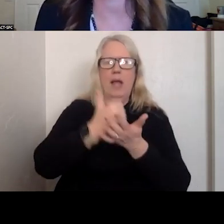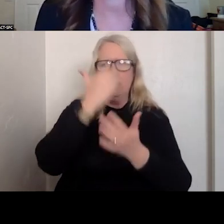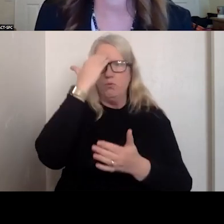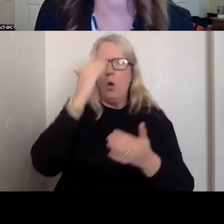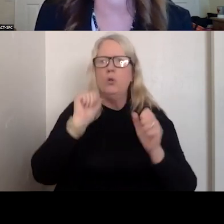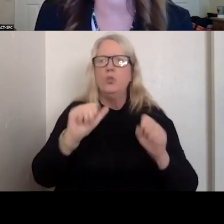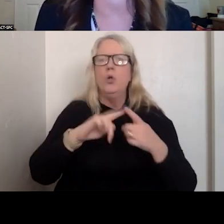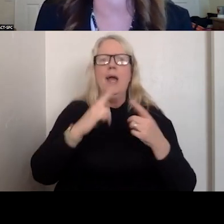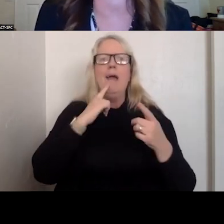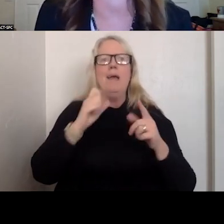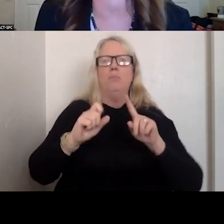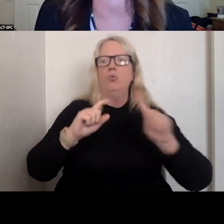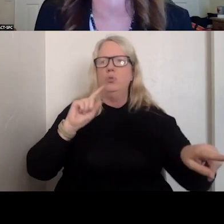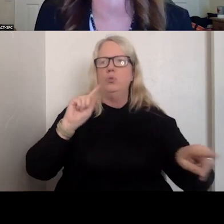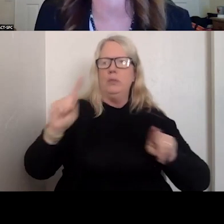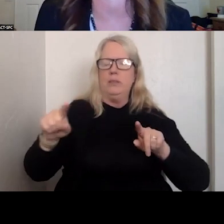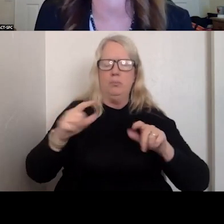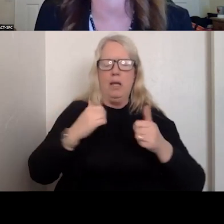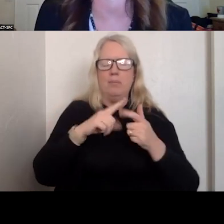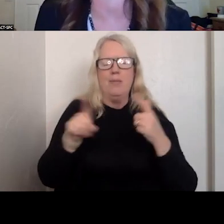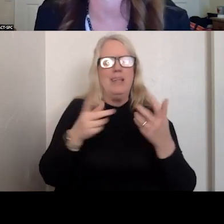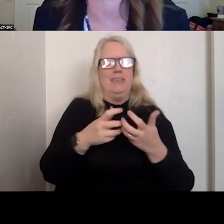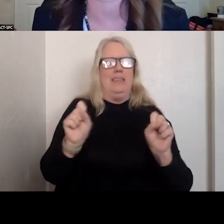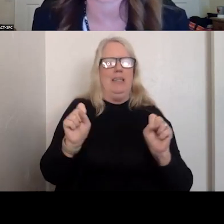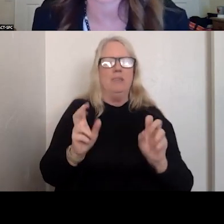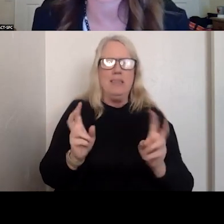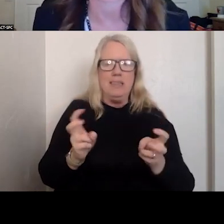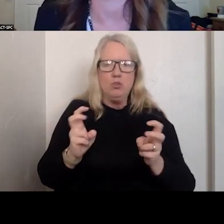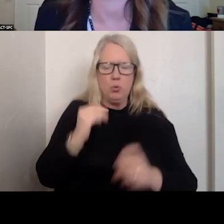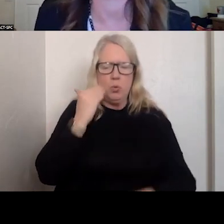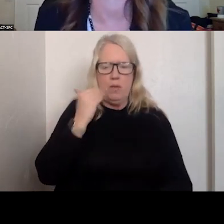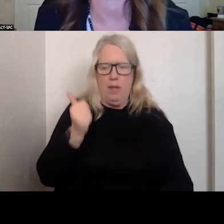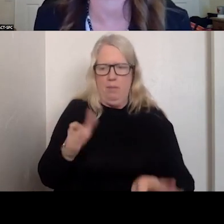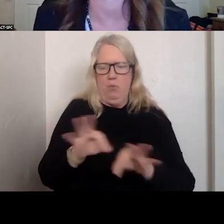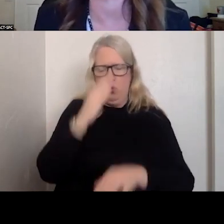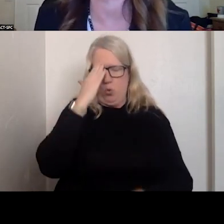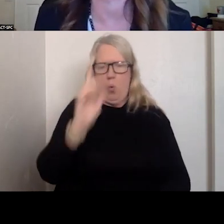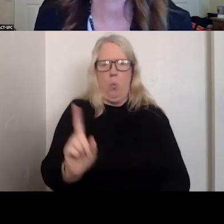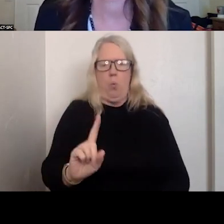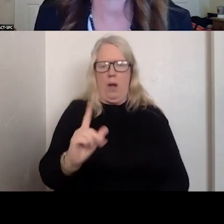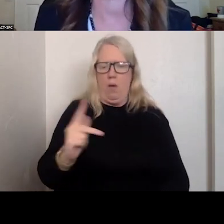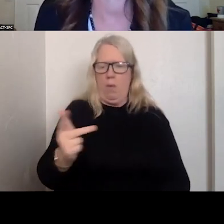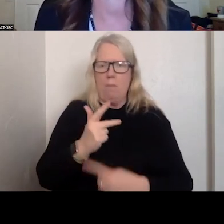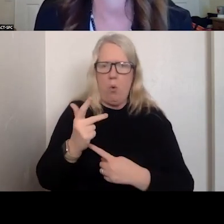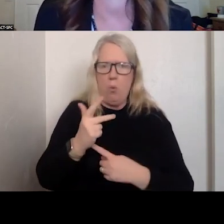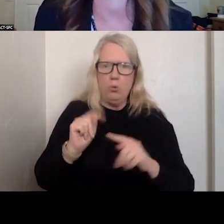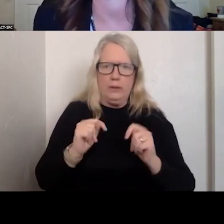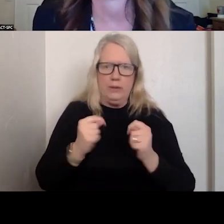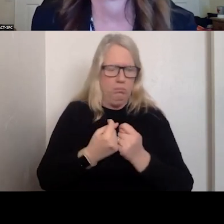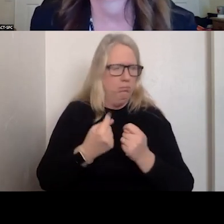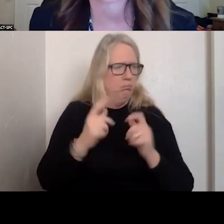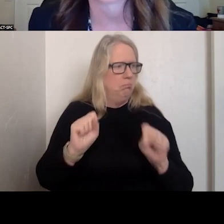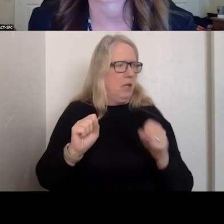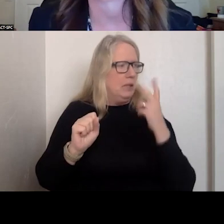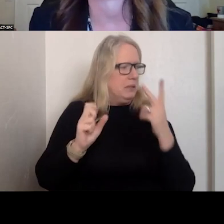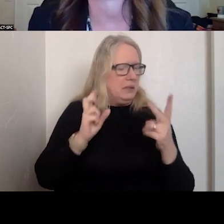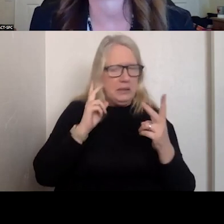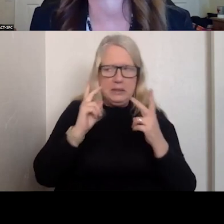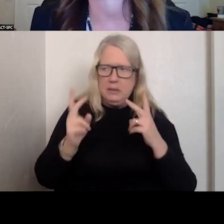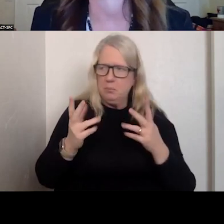BUT IT IS A SAFETY ISSUE. WE KNOW WHERE THE MOBILE CRISIS TEAMS ARE AND WE CAN SEE ON THE